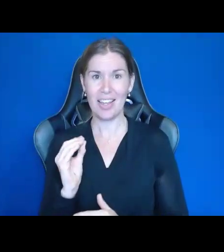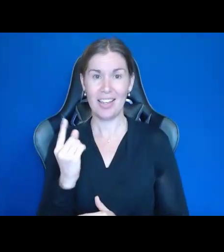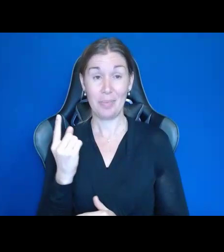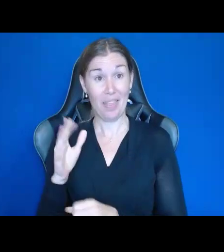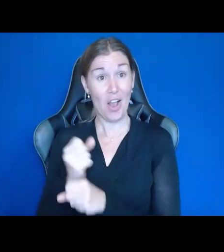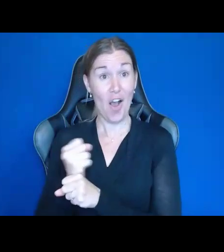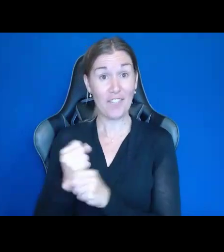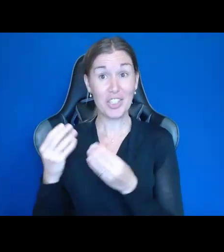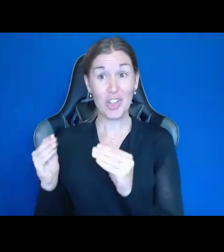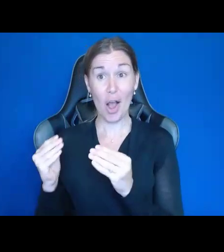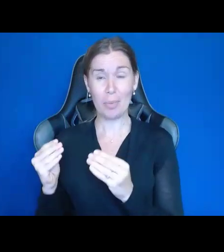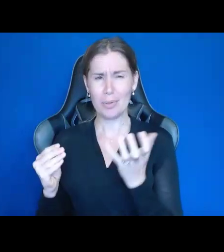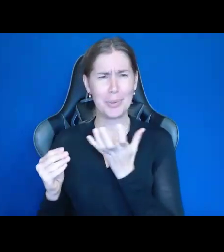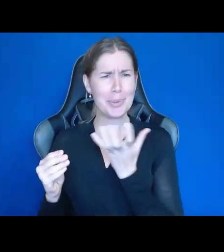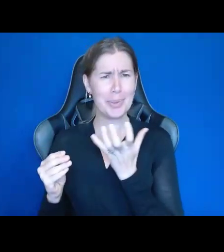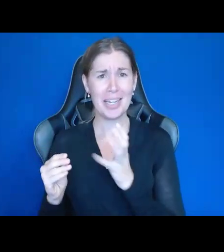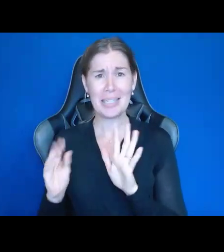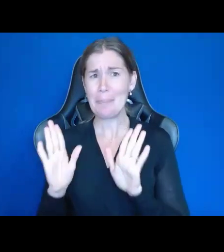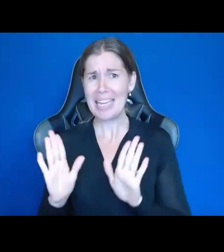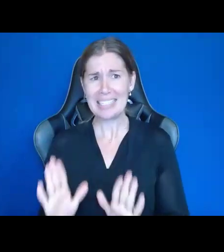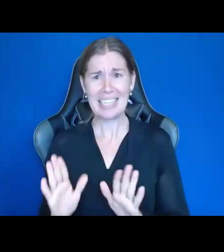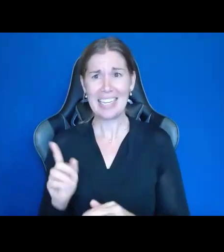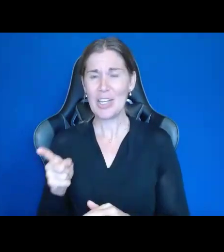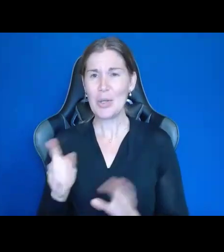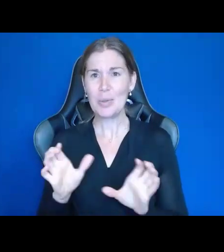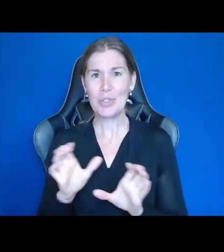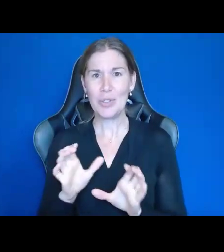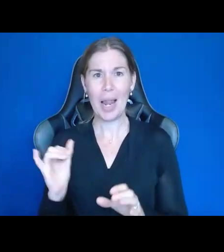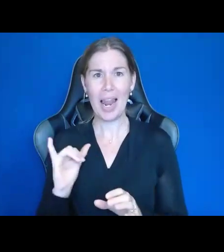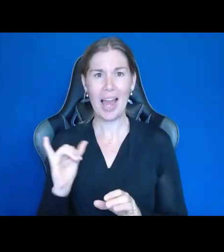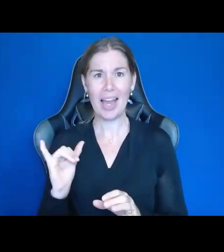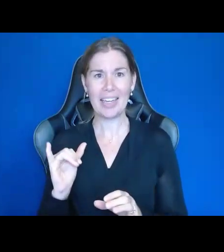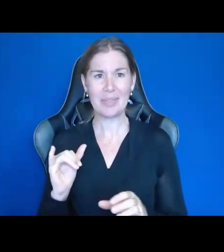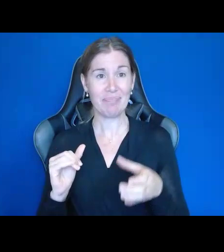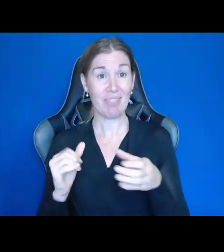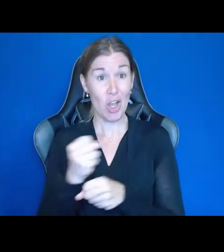you know, it always amazes me how you do those little sort of pictures at the top of the